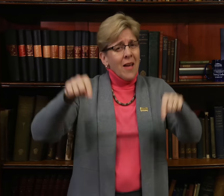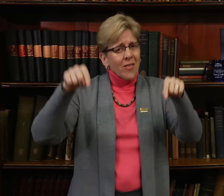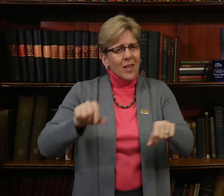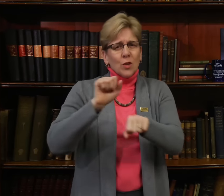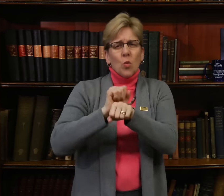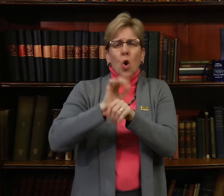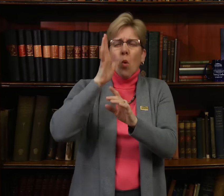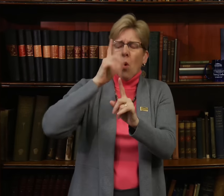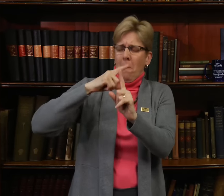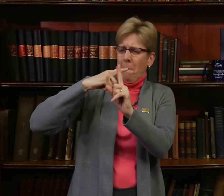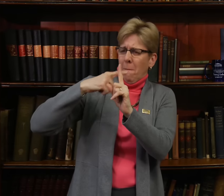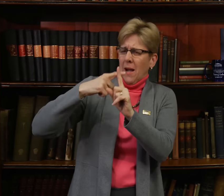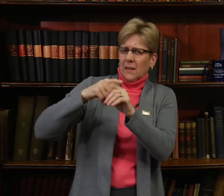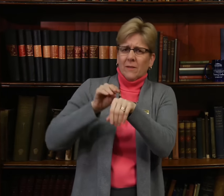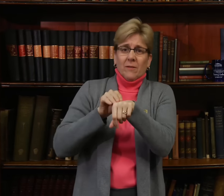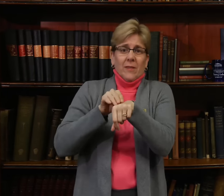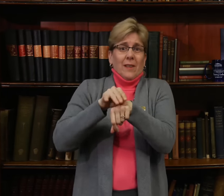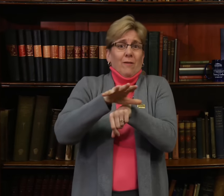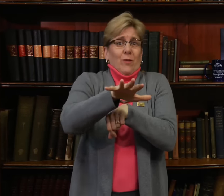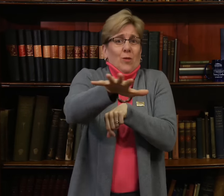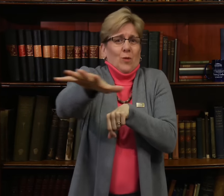, and our work will positively influence